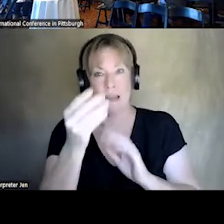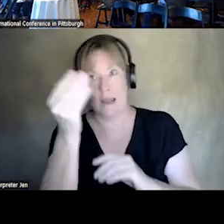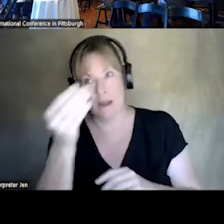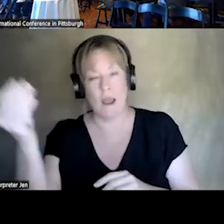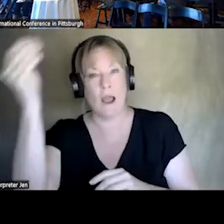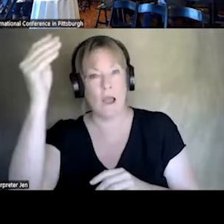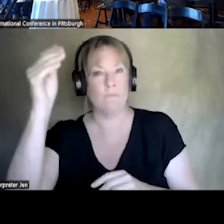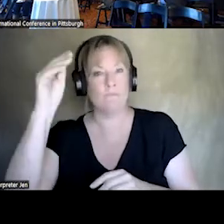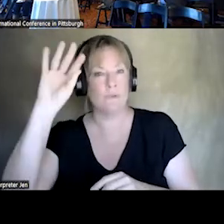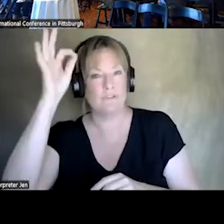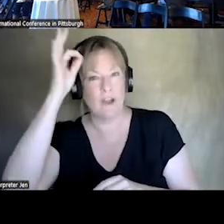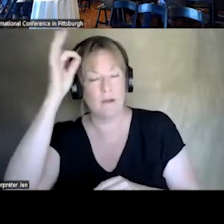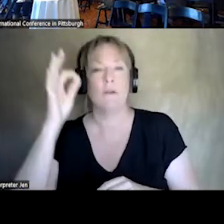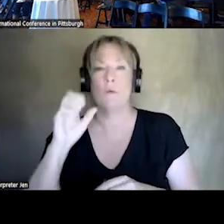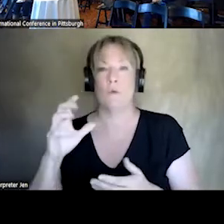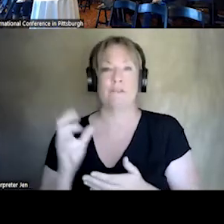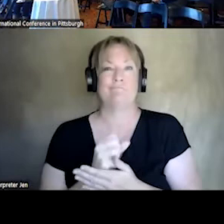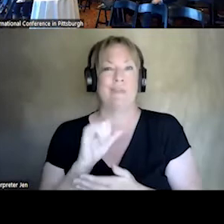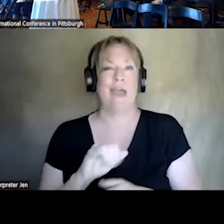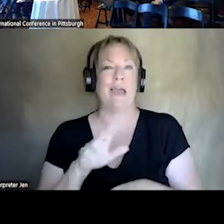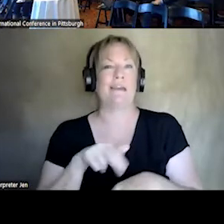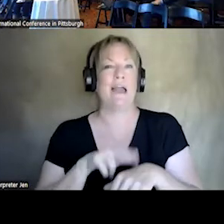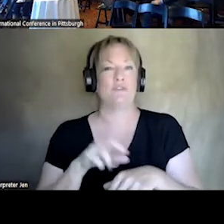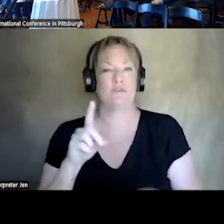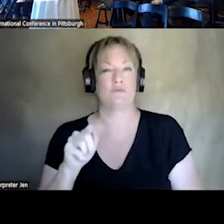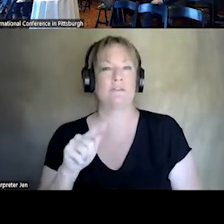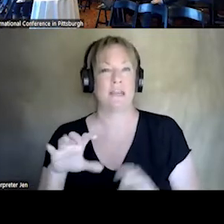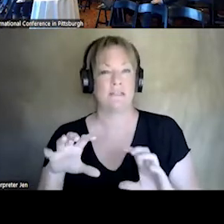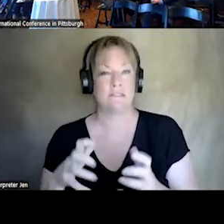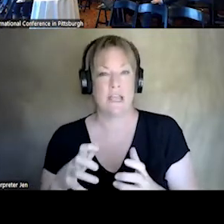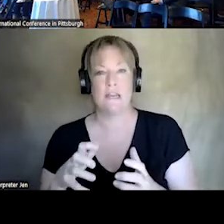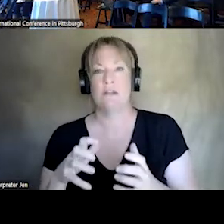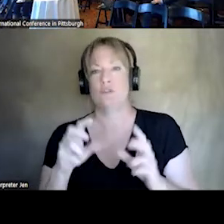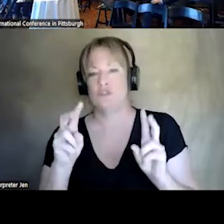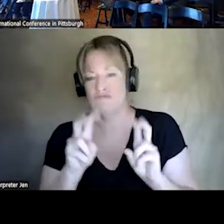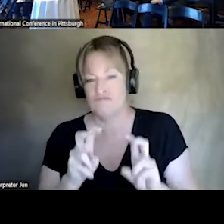WE ARE ABLE TO USE THAT NATIONAL THE DATA SET TO IDENTIFY TO REALLY DO COOL SURVEILLANCE AND BETTER